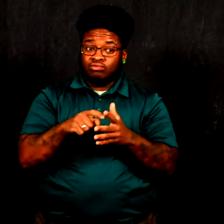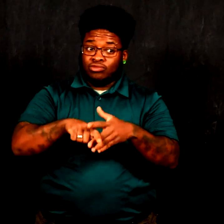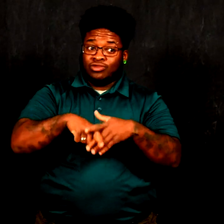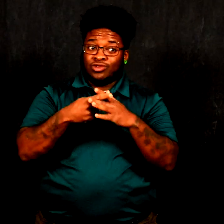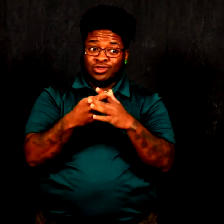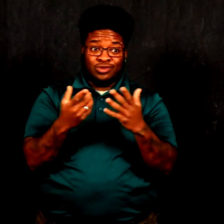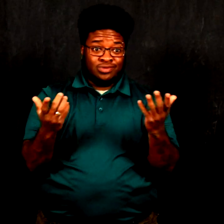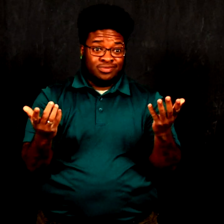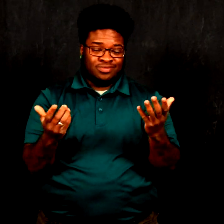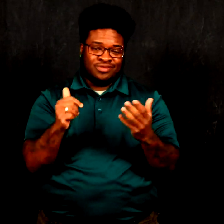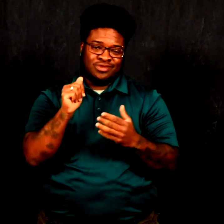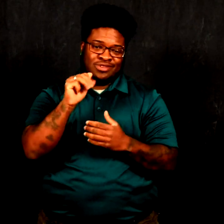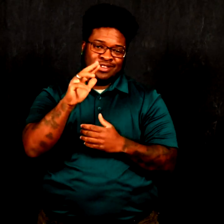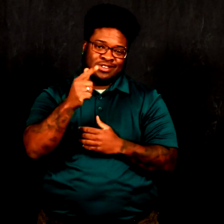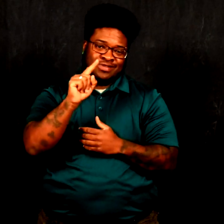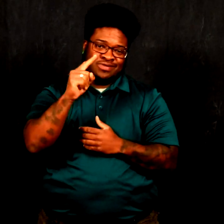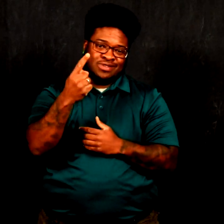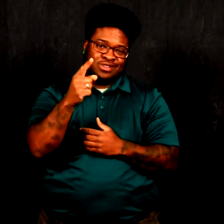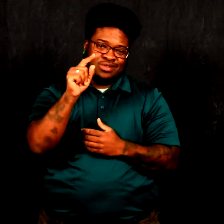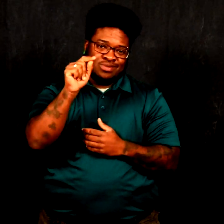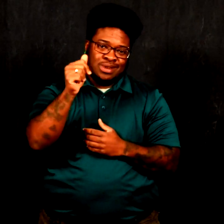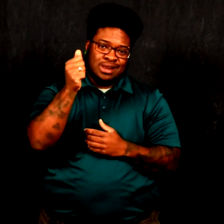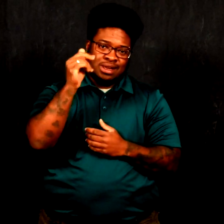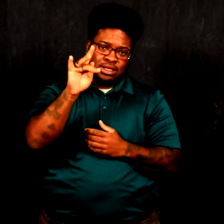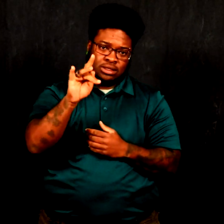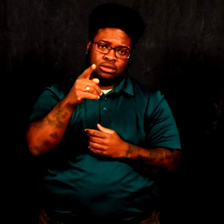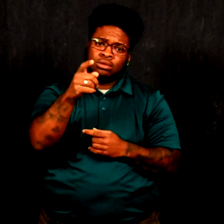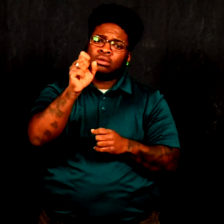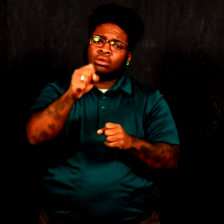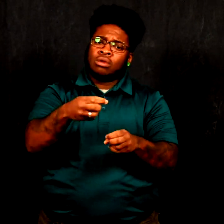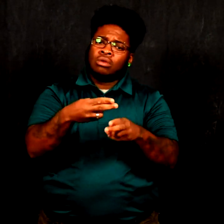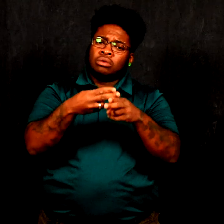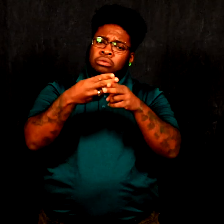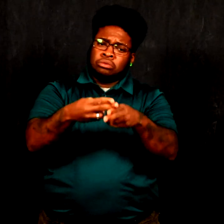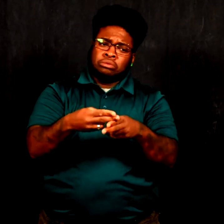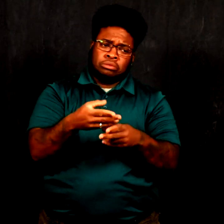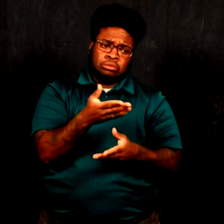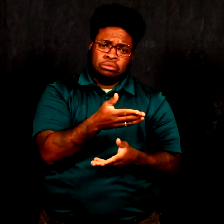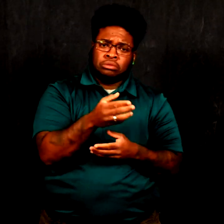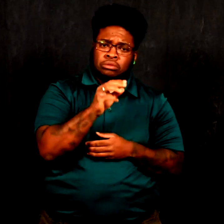Starting on August 1, 2018, call us